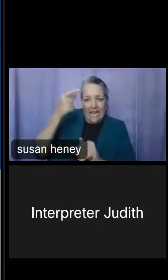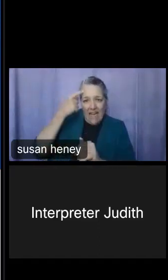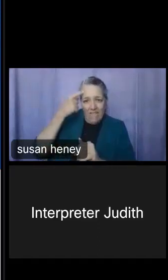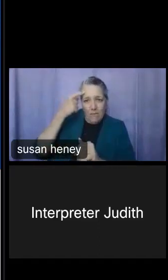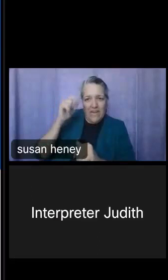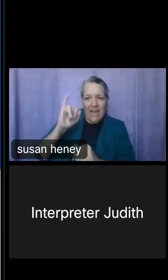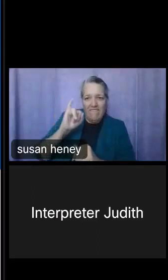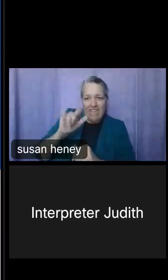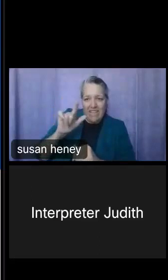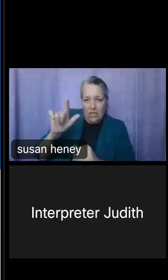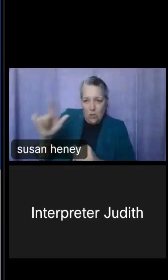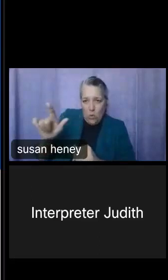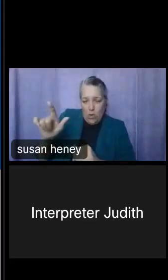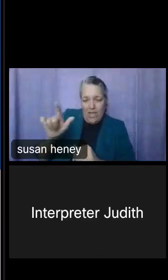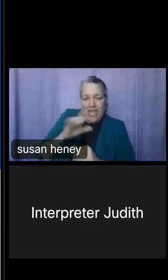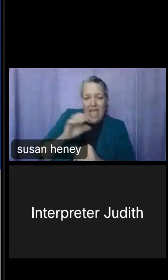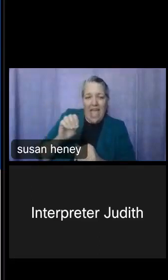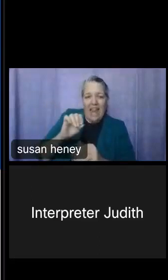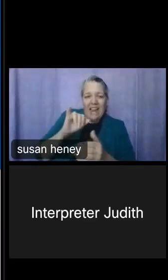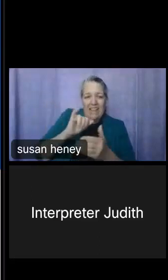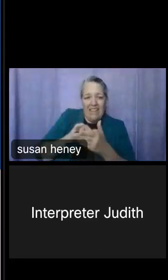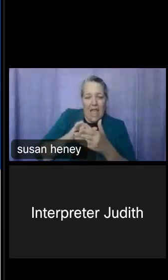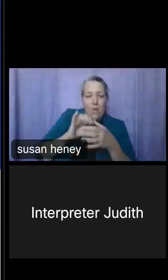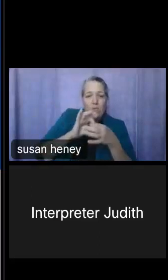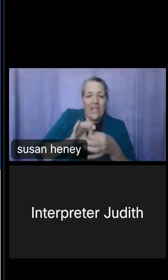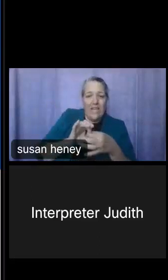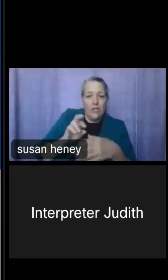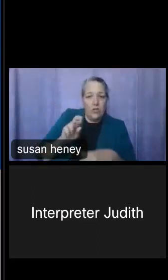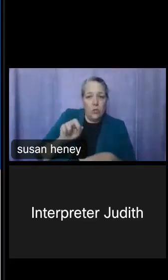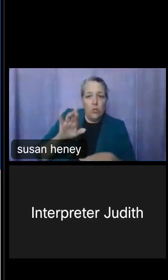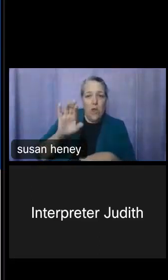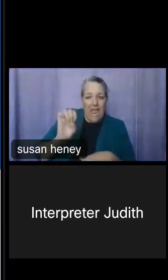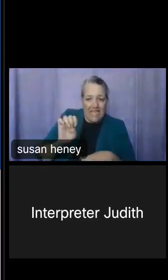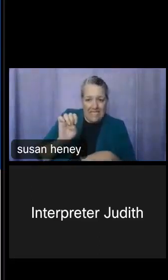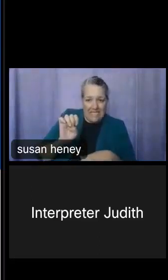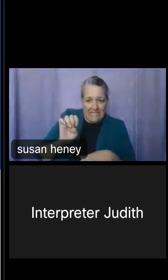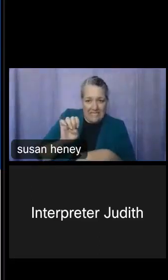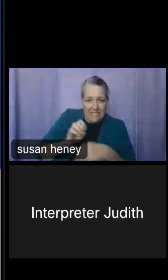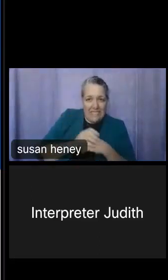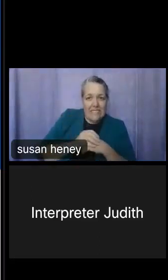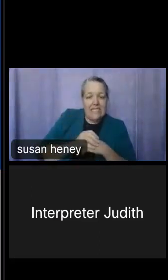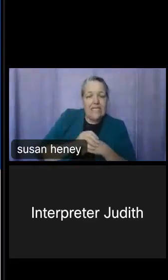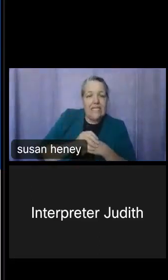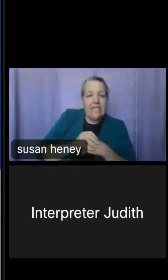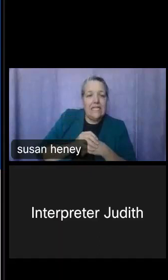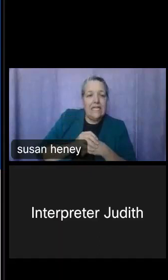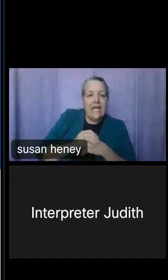of that then in conjunction with race, and MDAT will allow you to look at all of this,